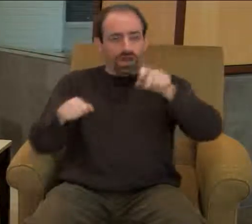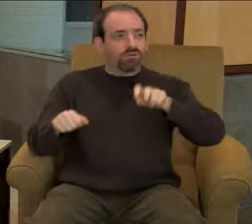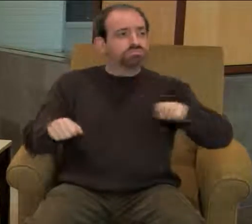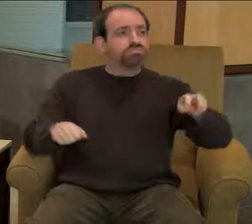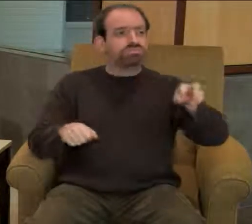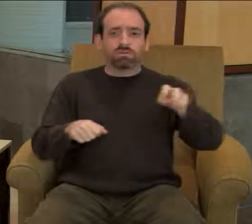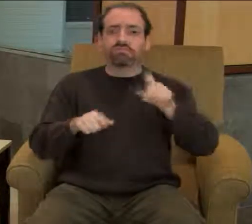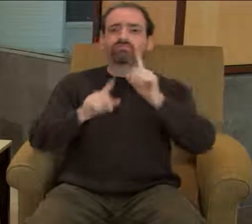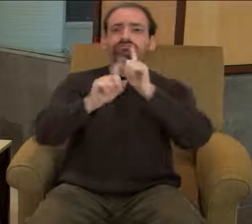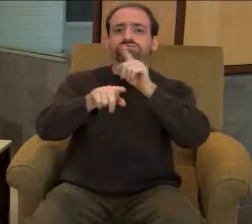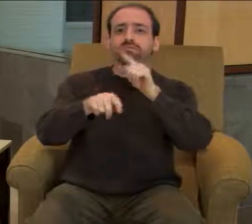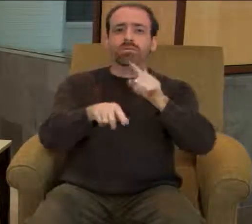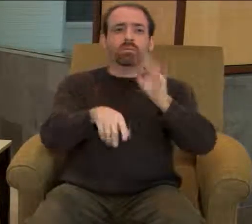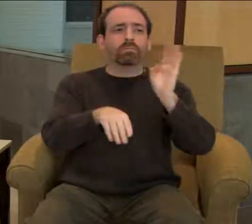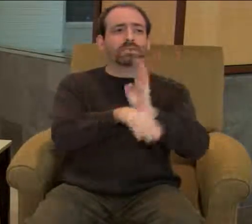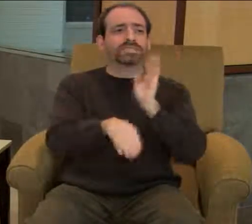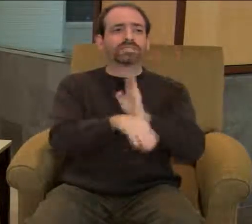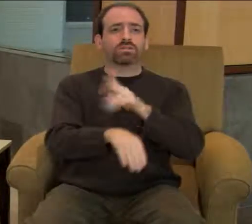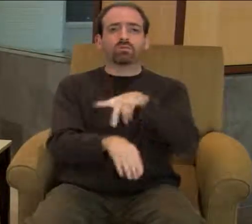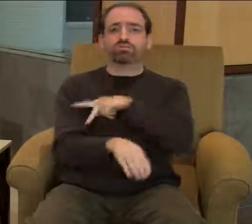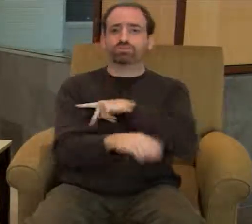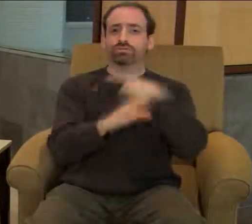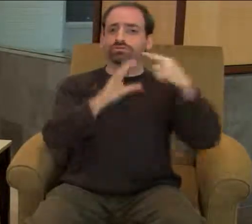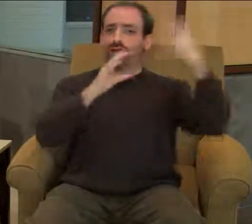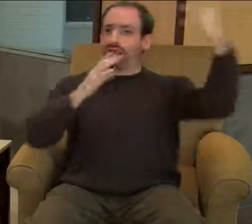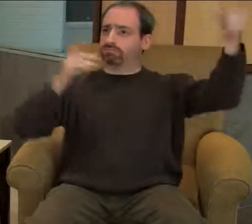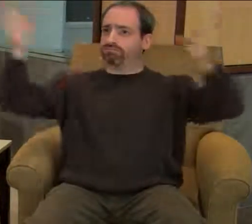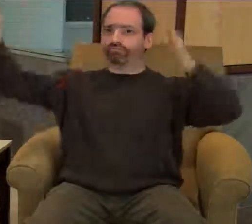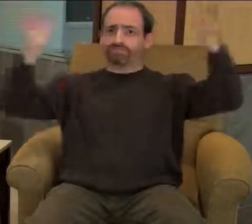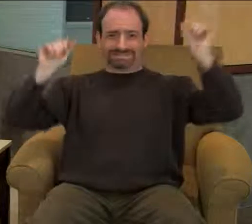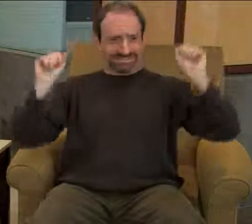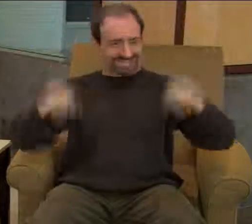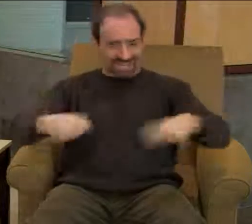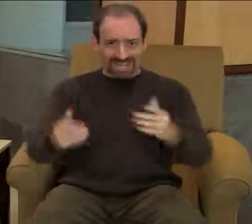You can still do your personal or work-related communication outside, anywhere, anyplace.